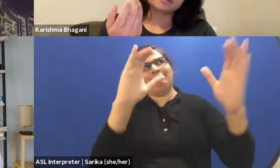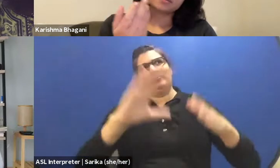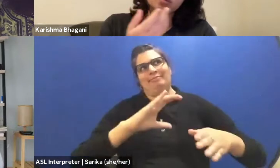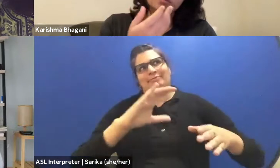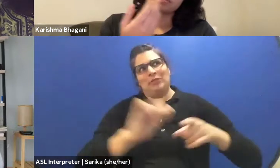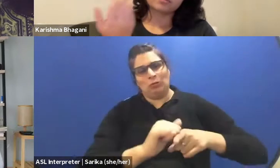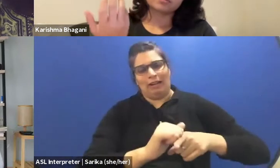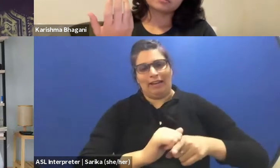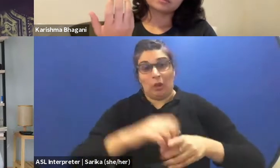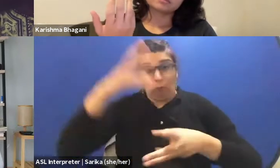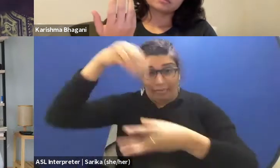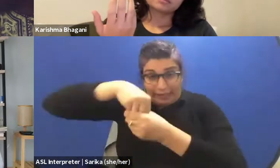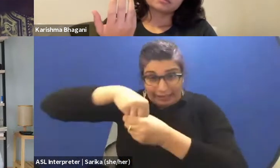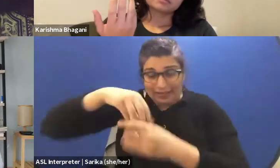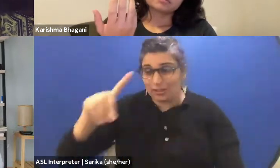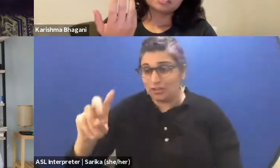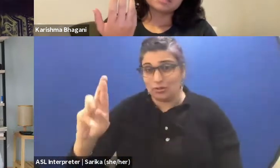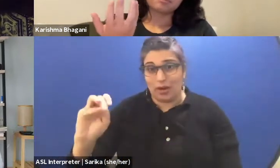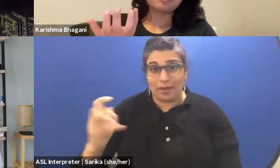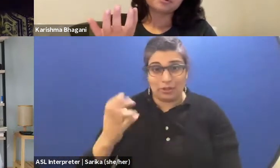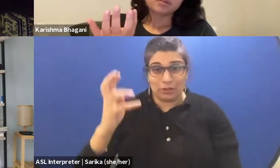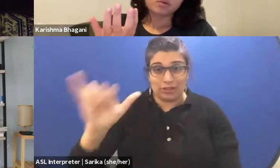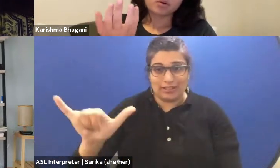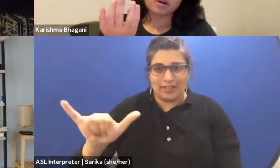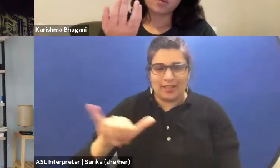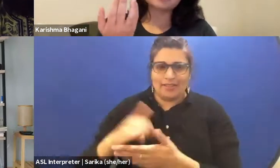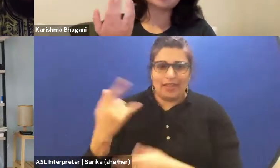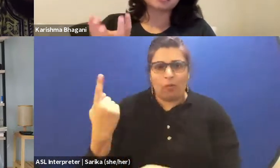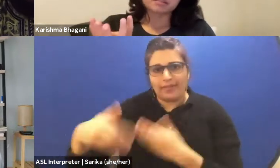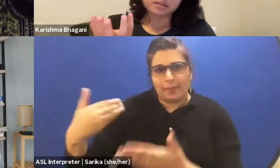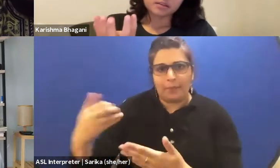is a step or a question to ask.